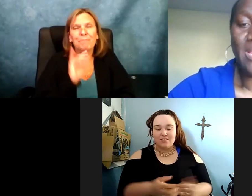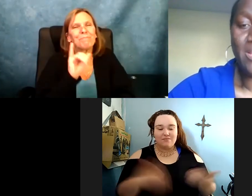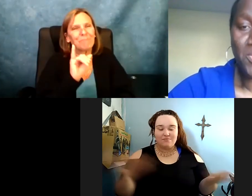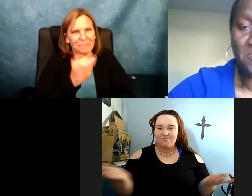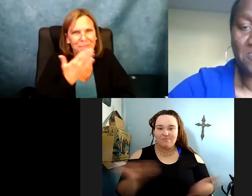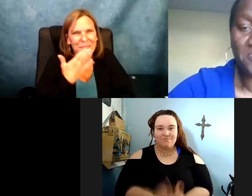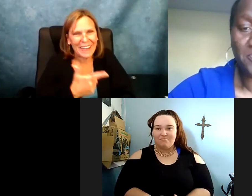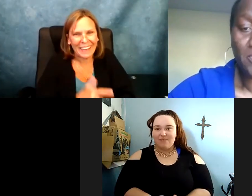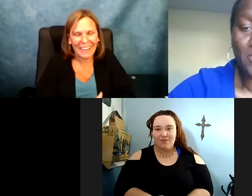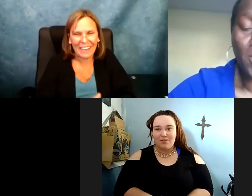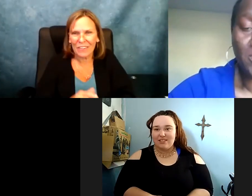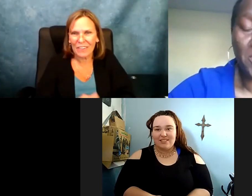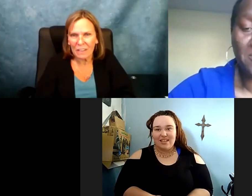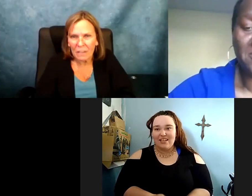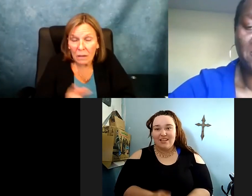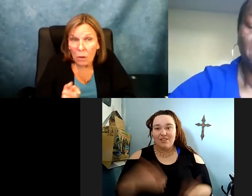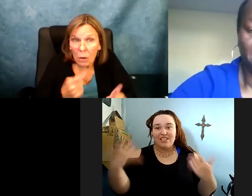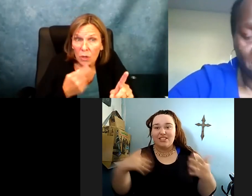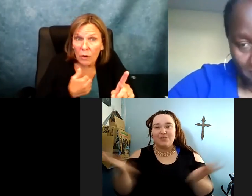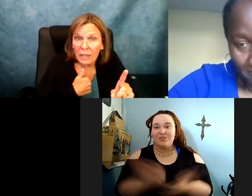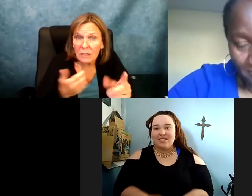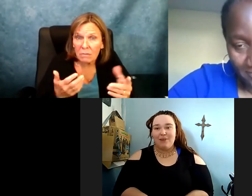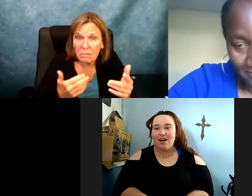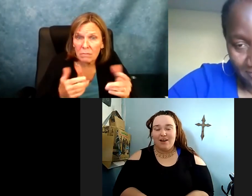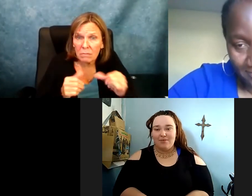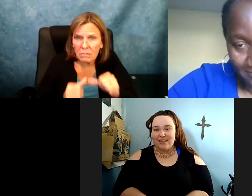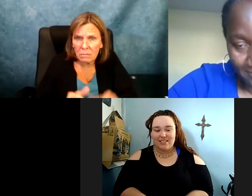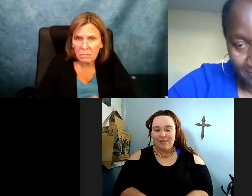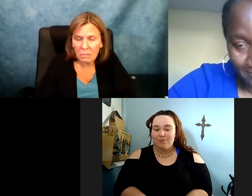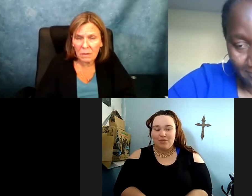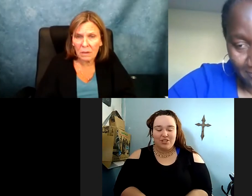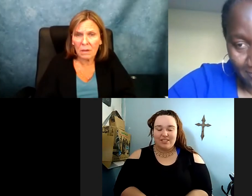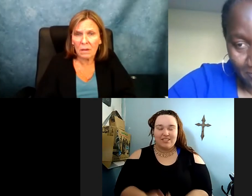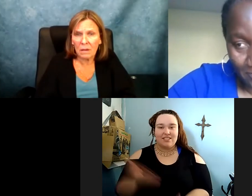grade students.